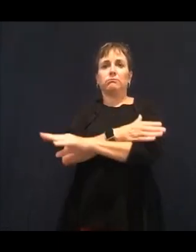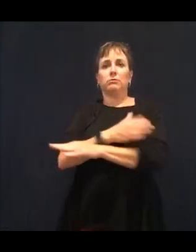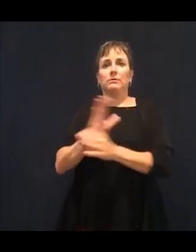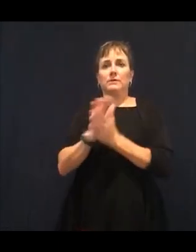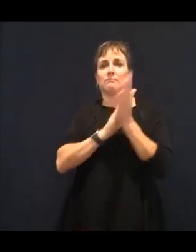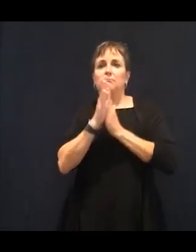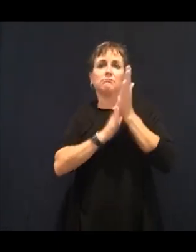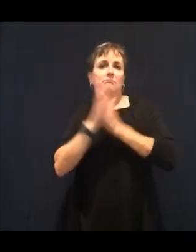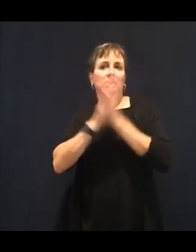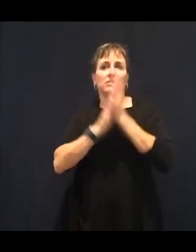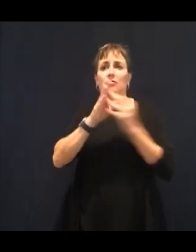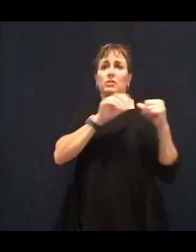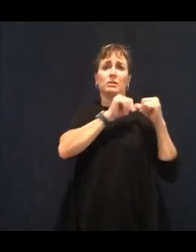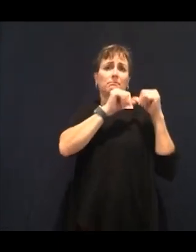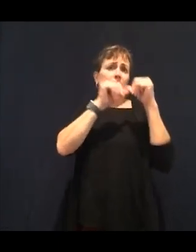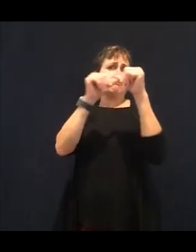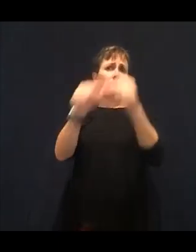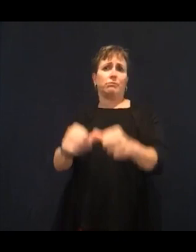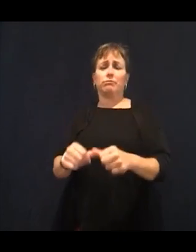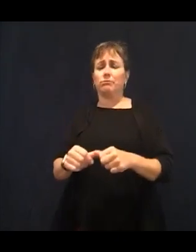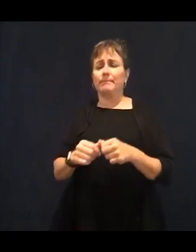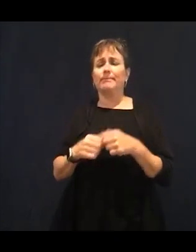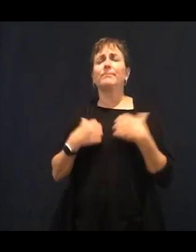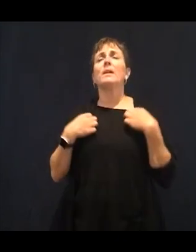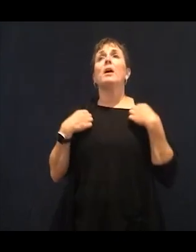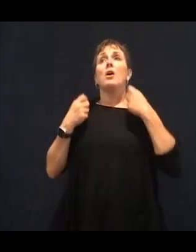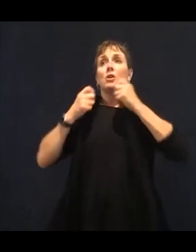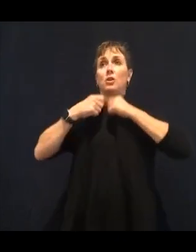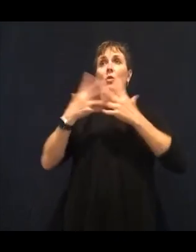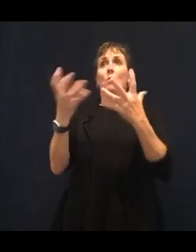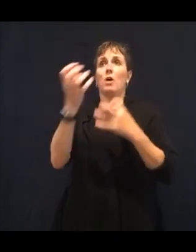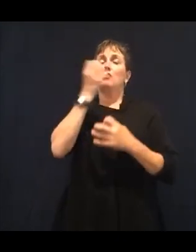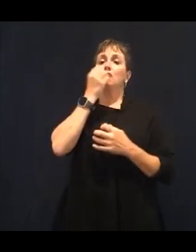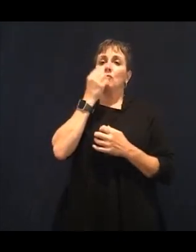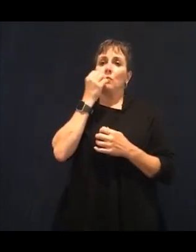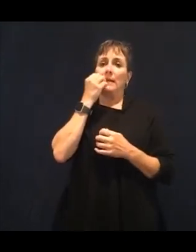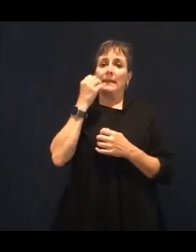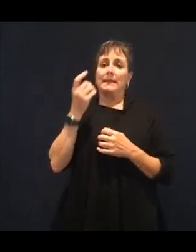oranges and apples and strawberries and blueberries, everyone to have all those wonderful